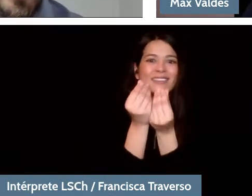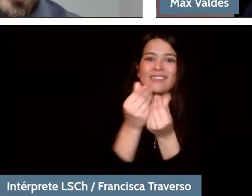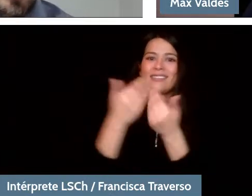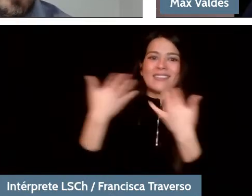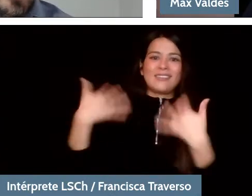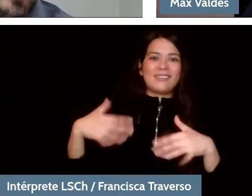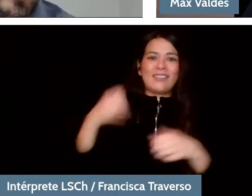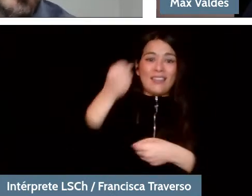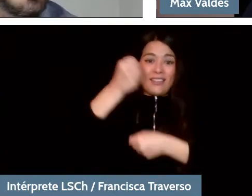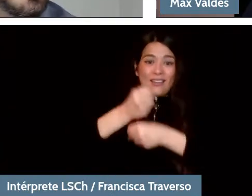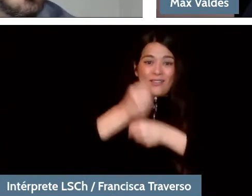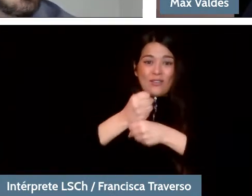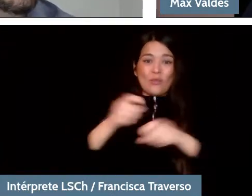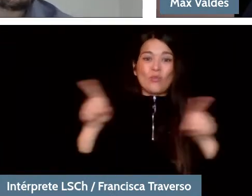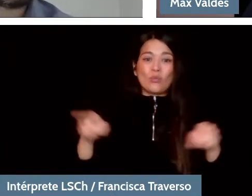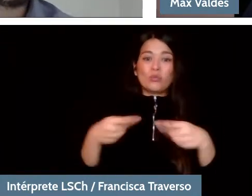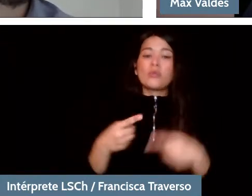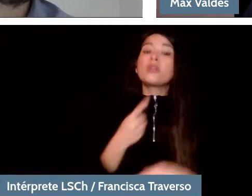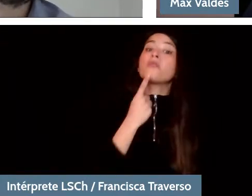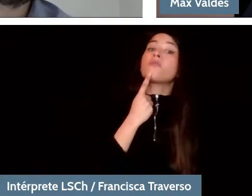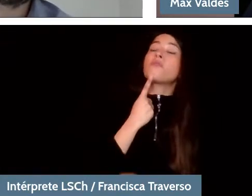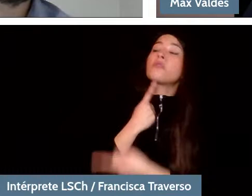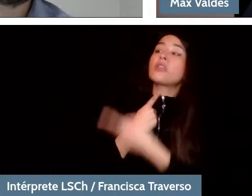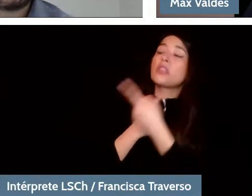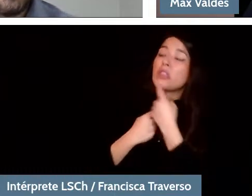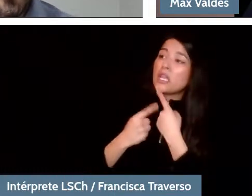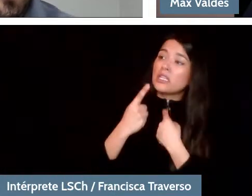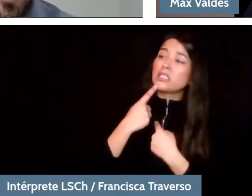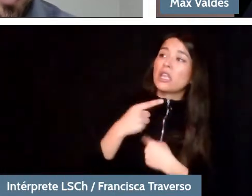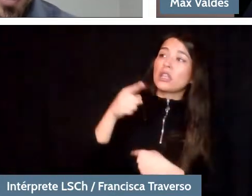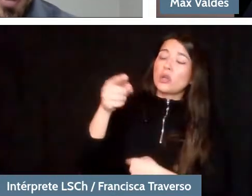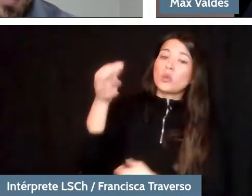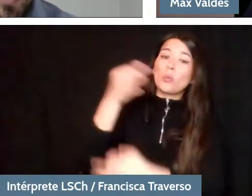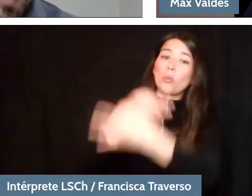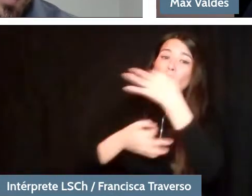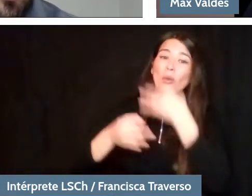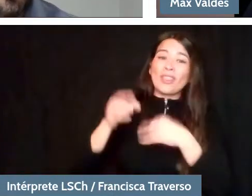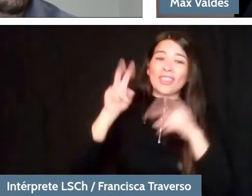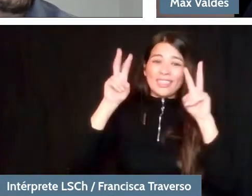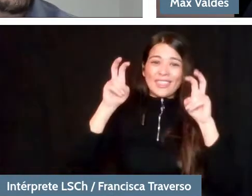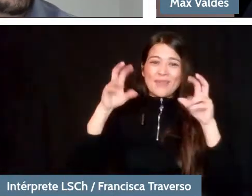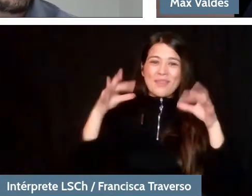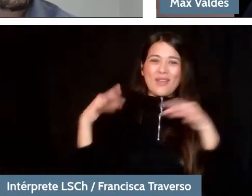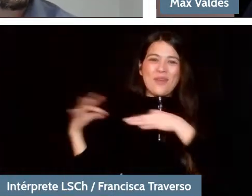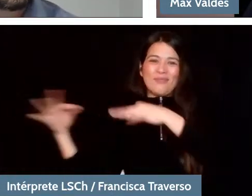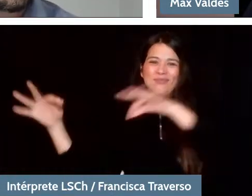The analogy is very interesting for me, not only of the suit, but also the use of the word adaptation,